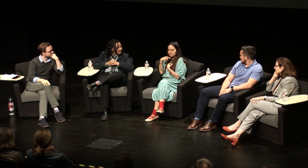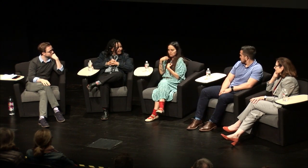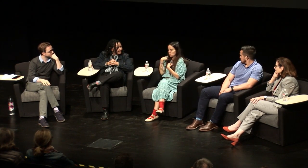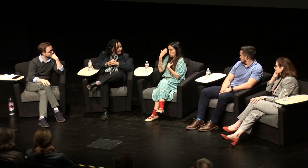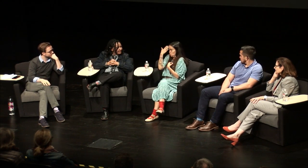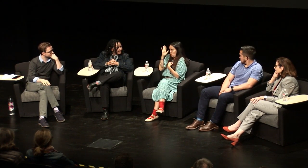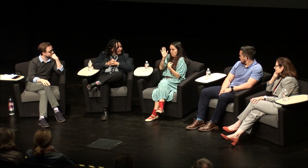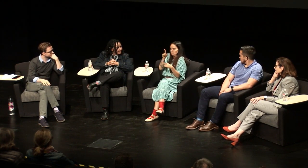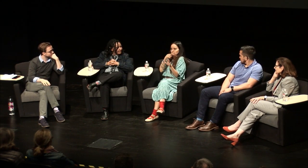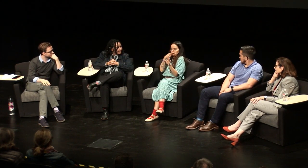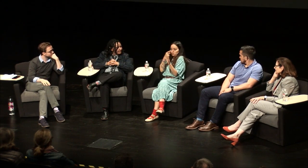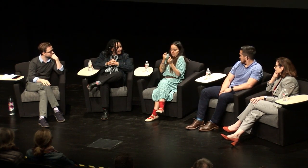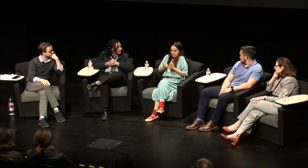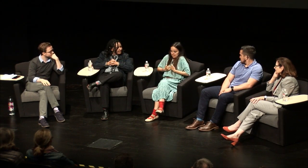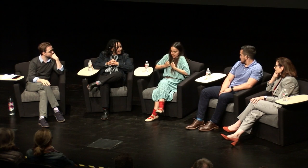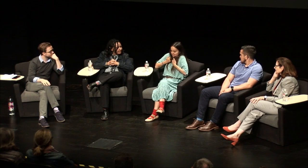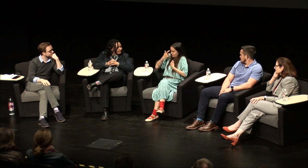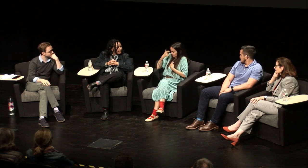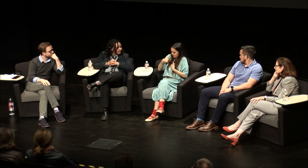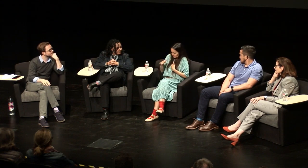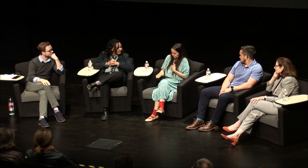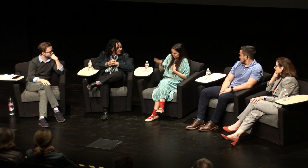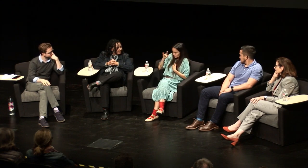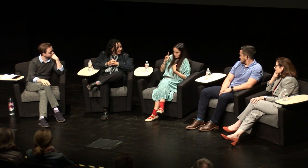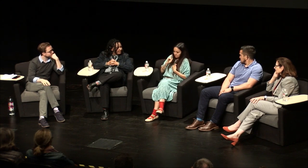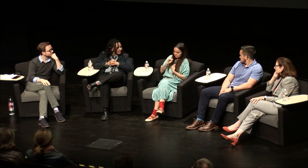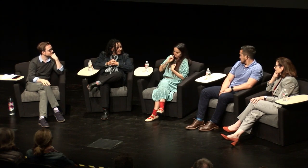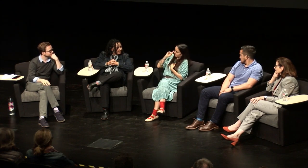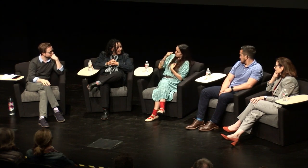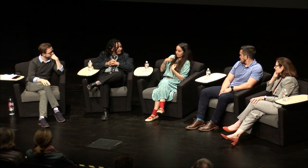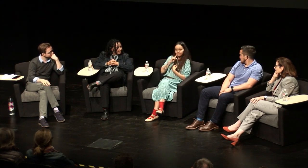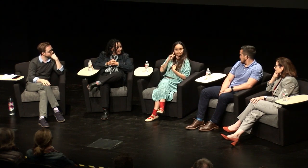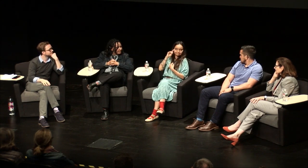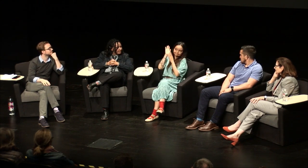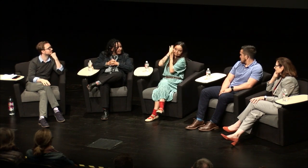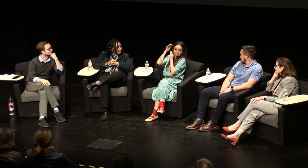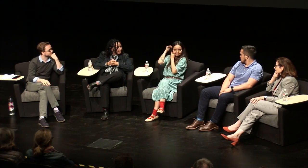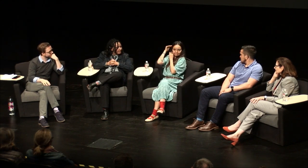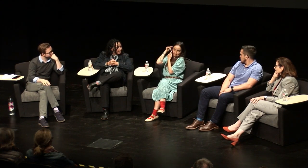[Claudia:] you know if I'm looking at a hearing person I don't know what it's like to be